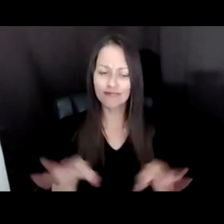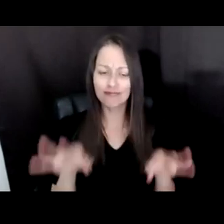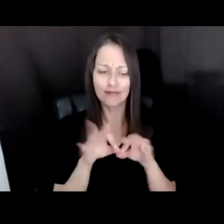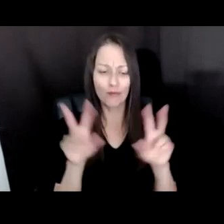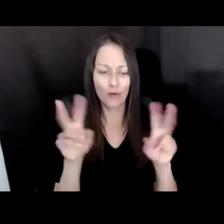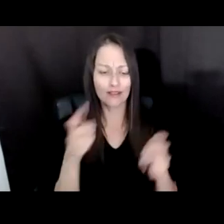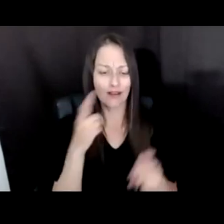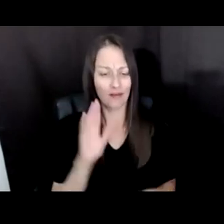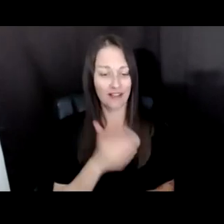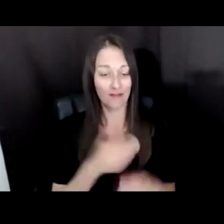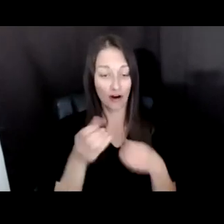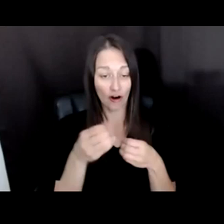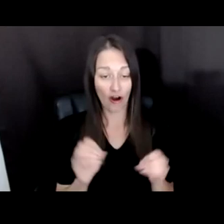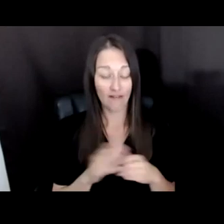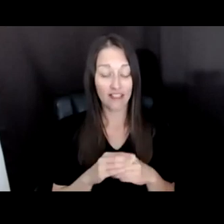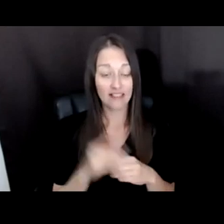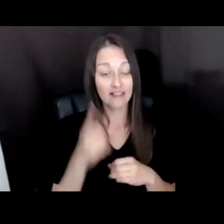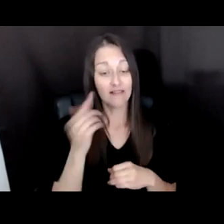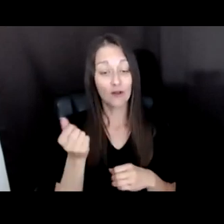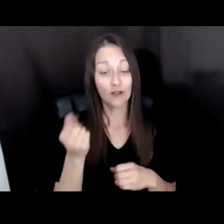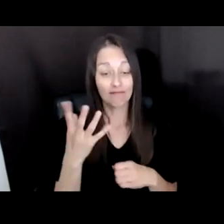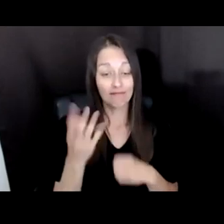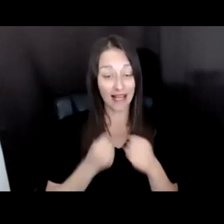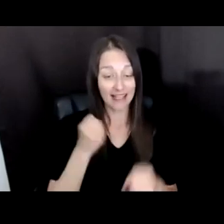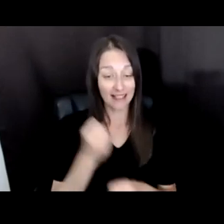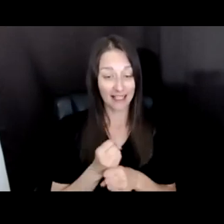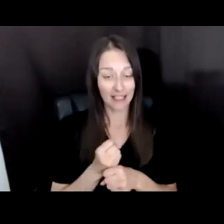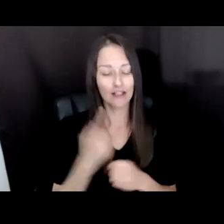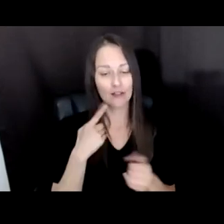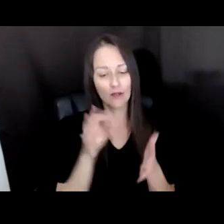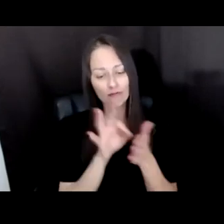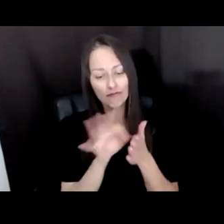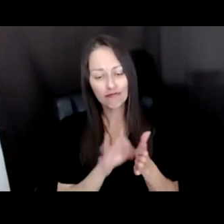BEEN TRACKING AND REPORTING NATIONAL STATISTICS ABOUT ARTISTS IN THE WORKFORCE INCLUDING THEIR